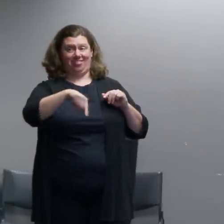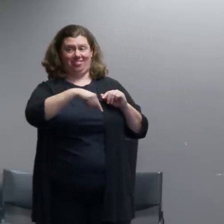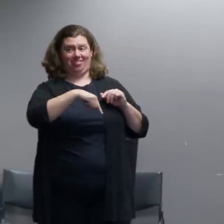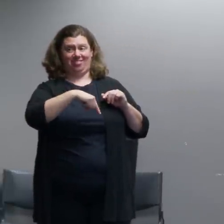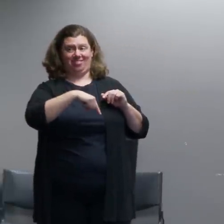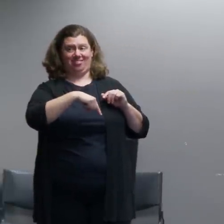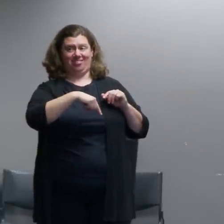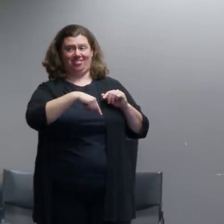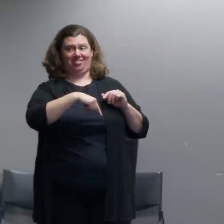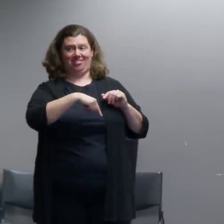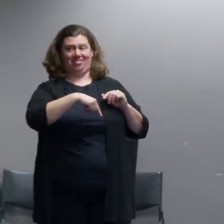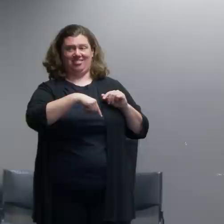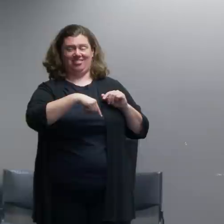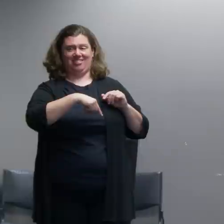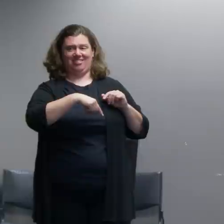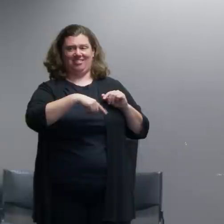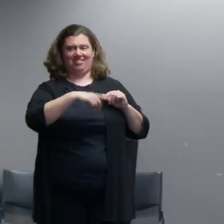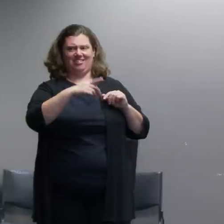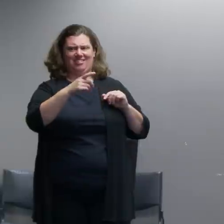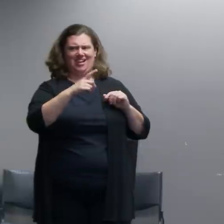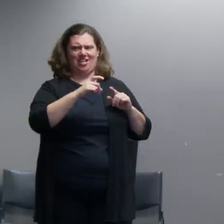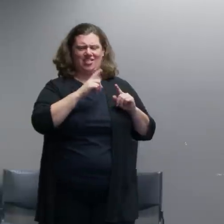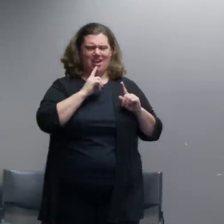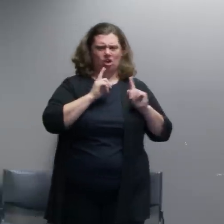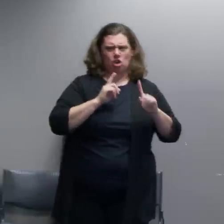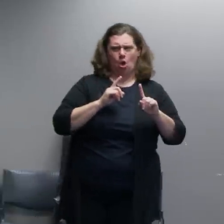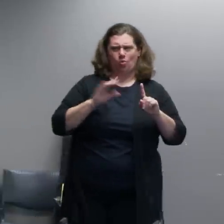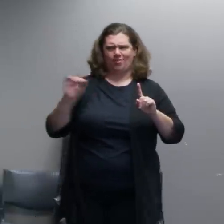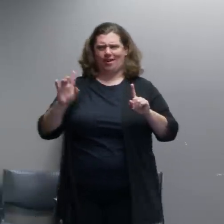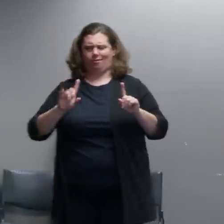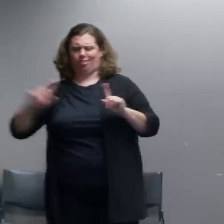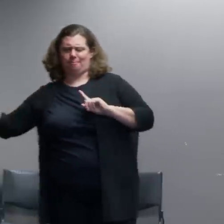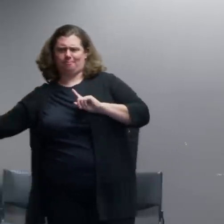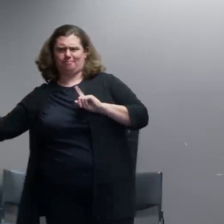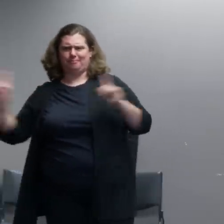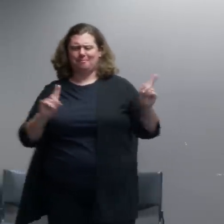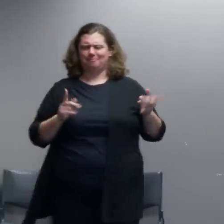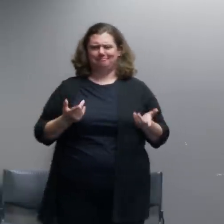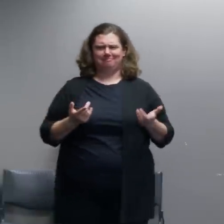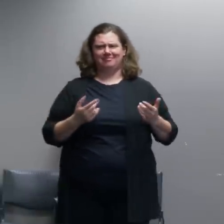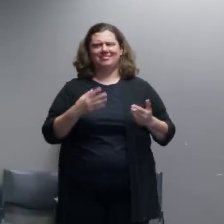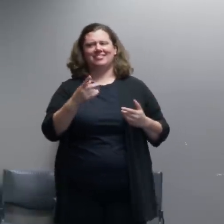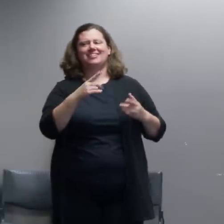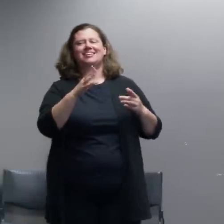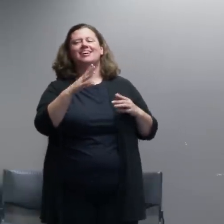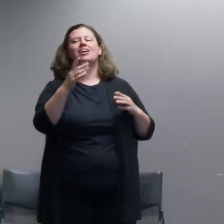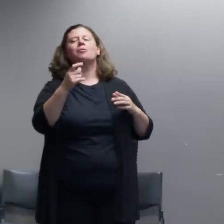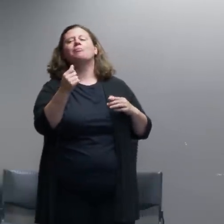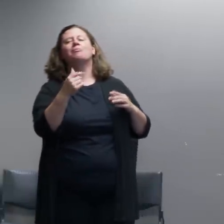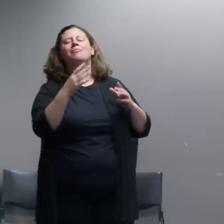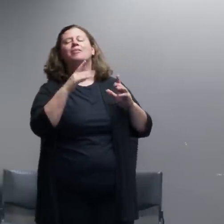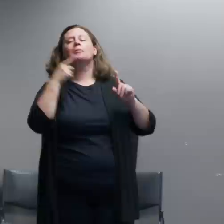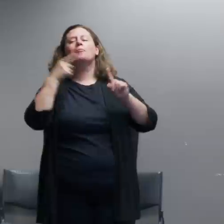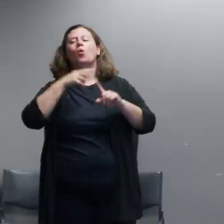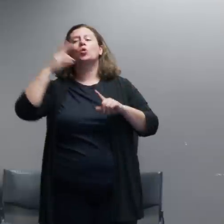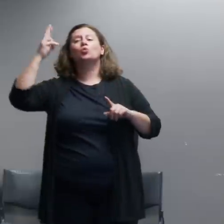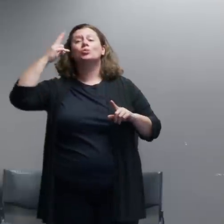really dangerous to me. A: It's probably less than ideal but that's why we have a representative inside our command post.